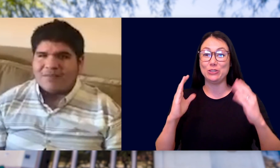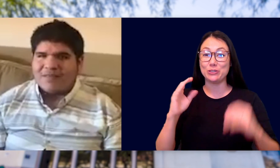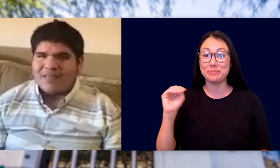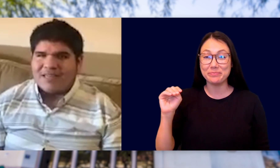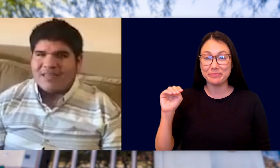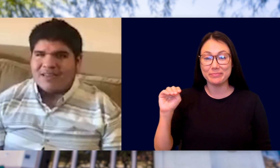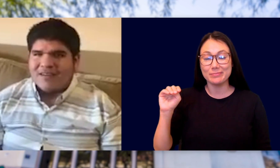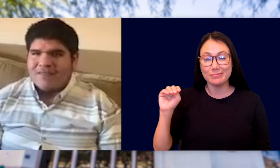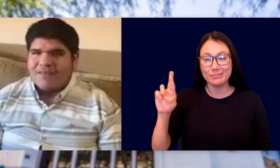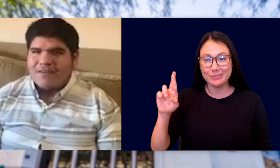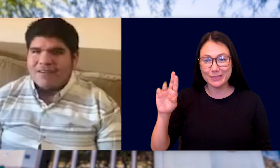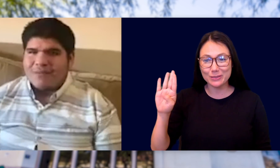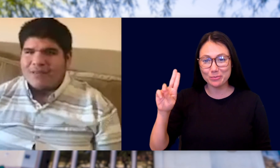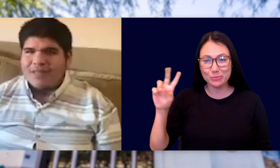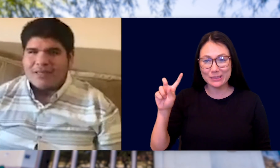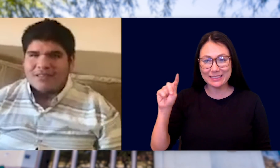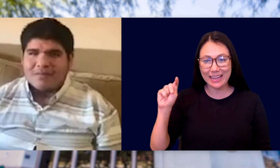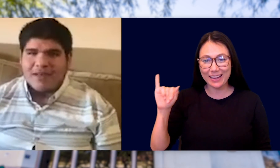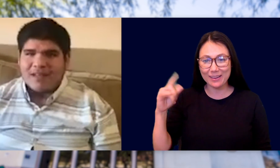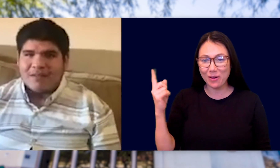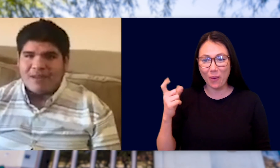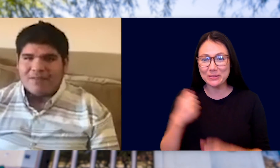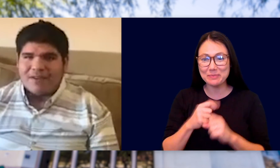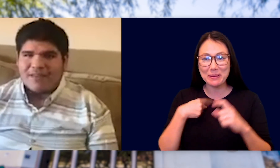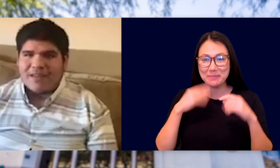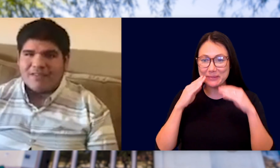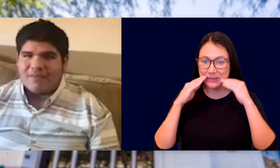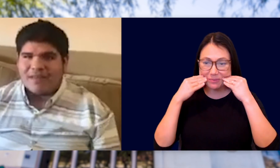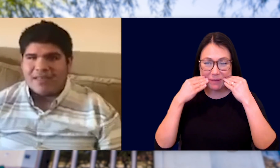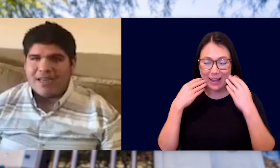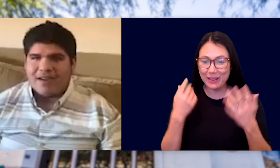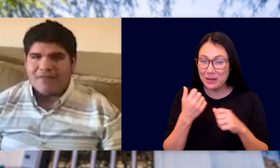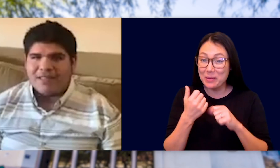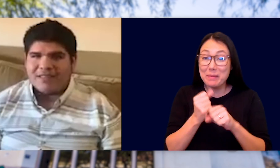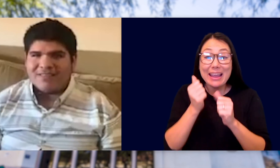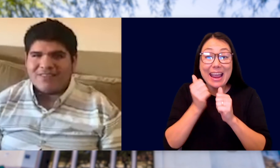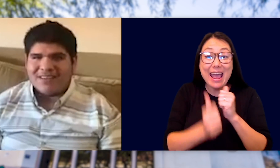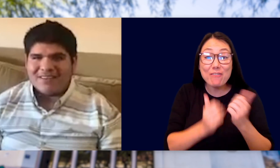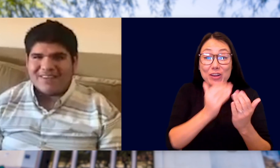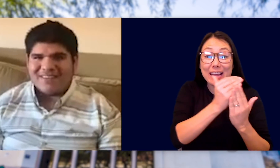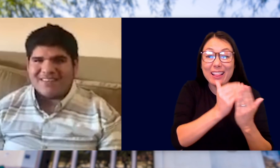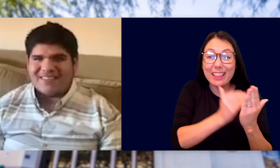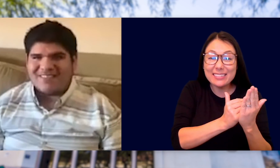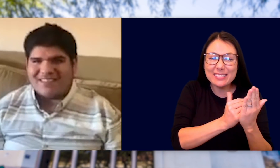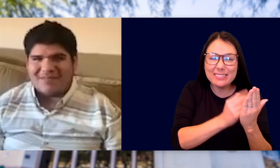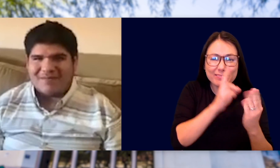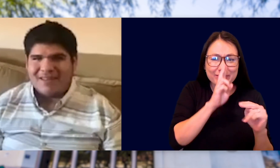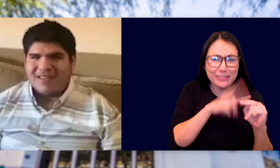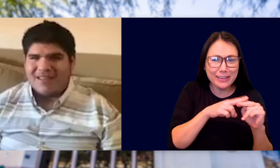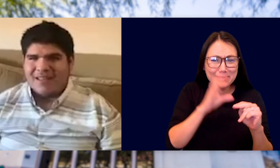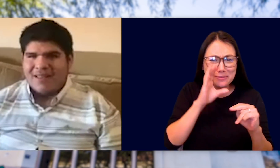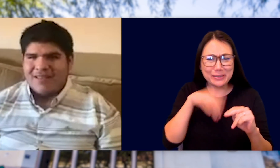MR. BUZZETTI FOR ALWAYS PUTTING A SMILE ON MY FACE AND FOR MAKING EVERY LESSON FUN AND WEIRD AT THE SAME TIME.